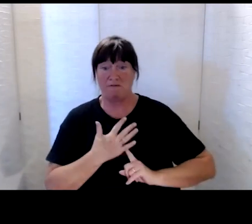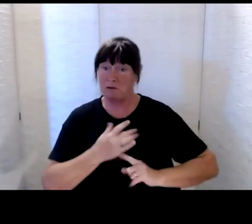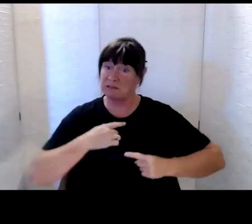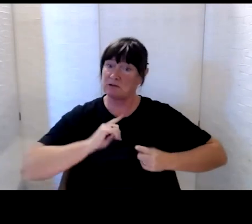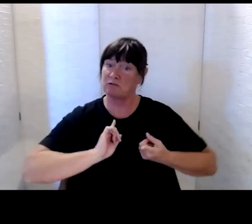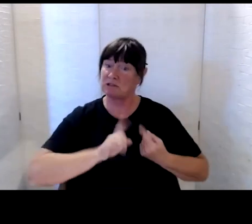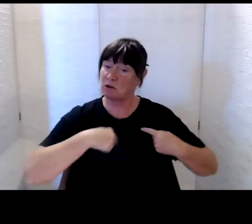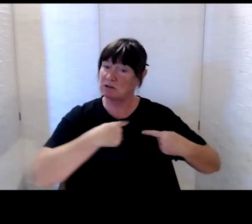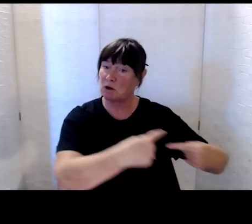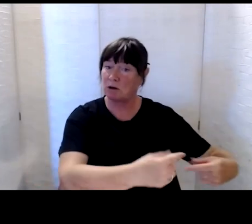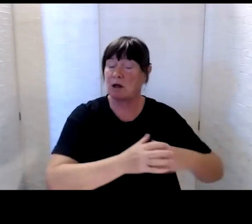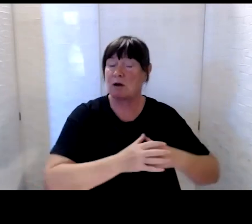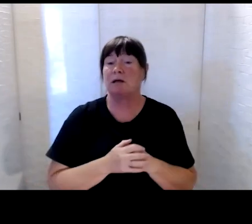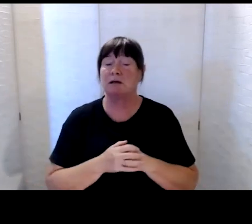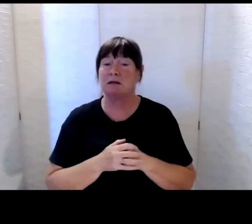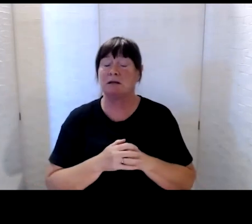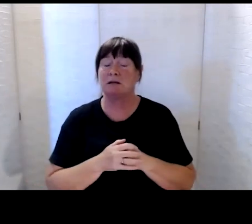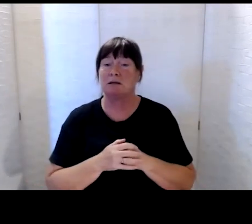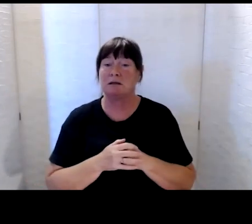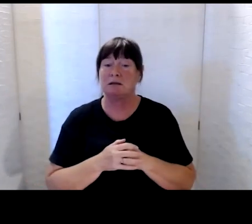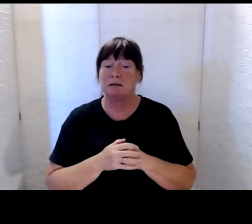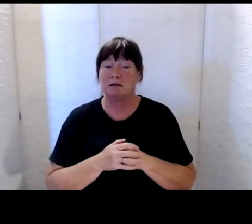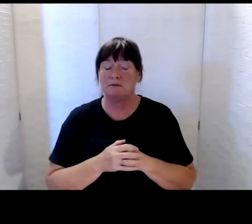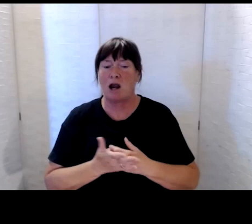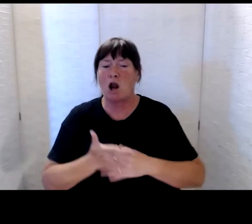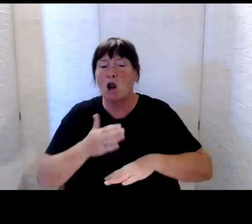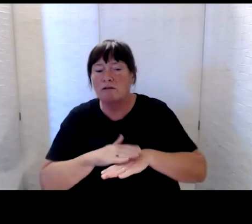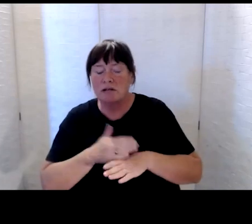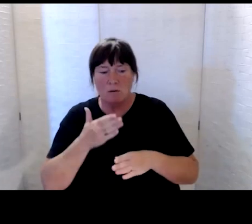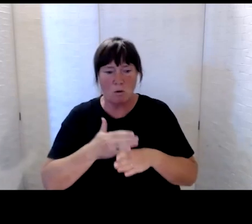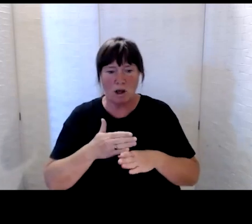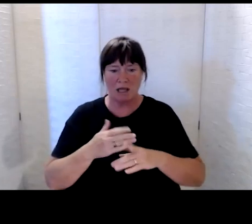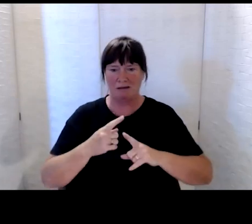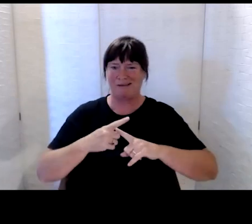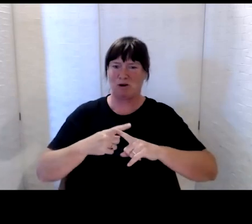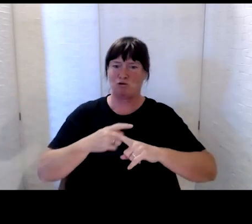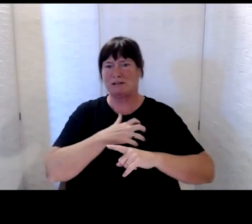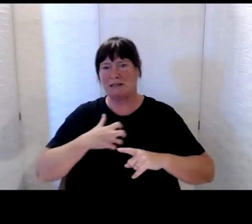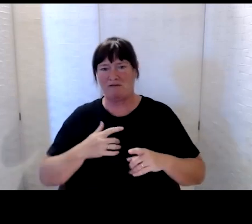We’ve spent a lot of time working in cross-government forums in the last few weeks